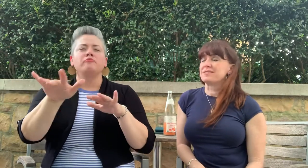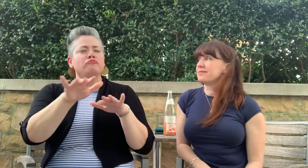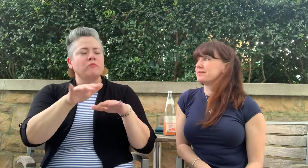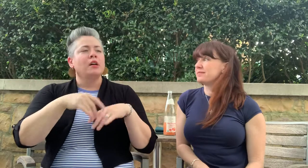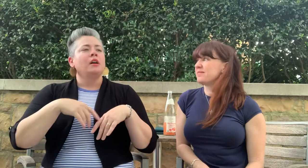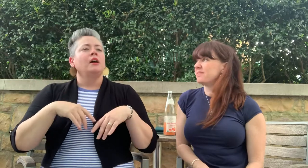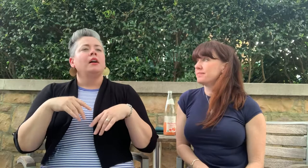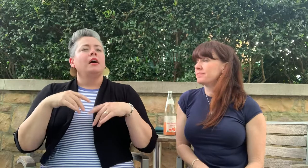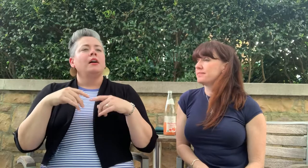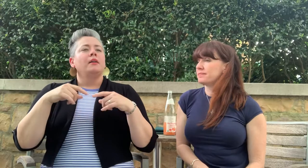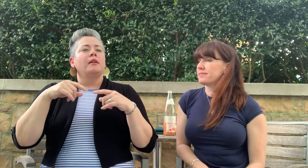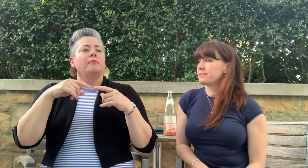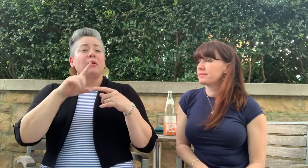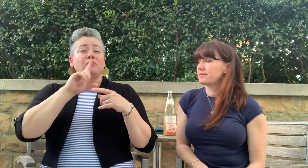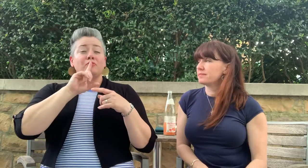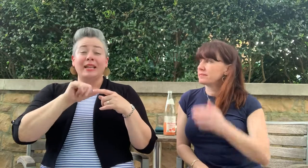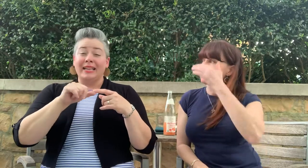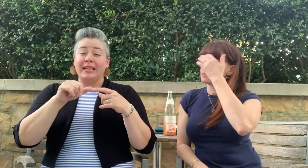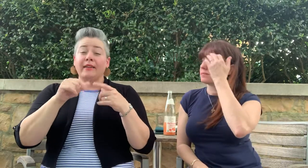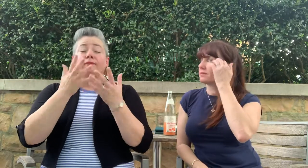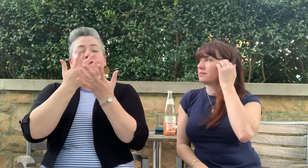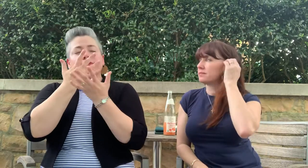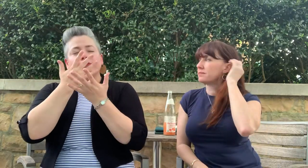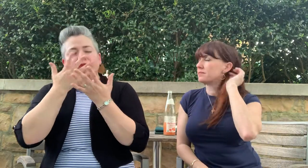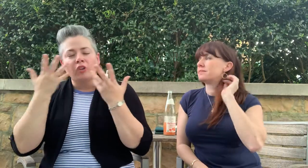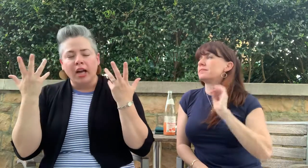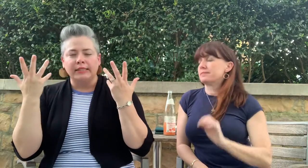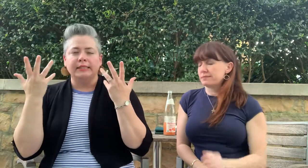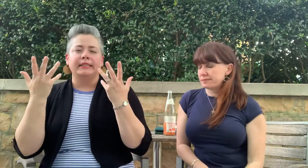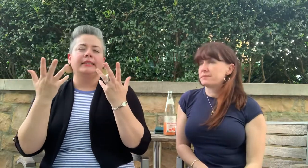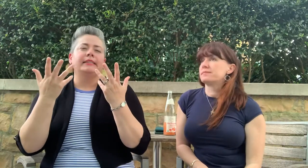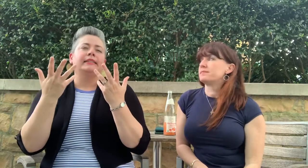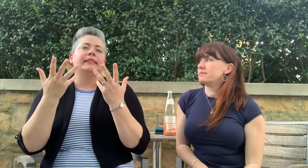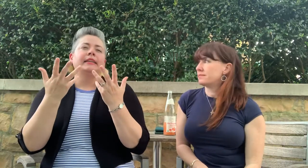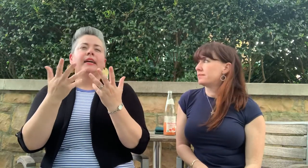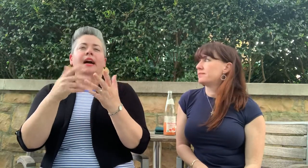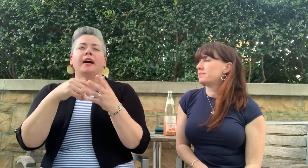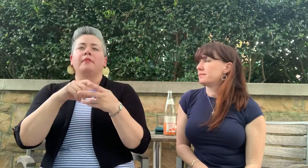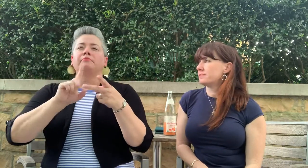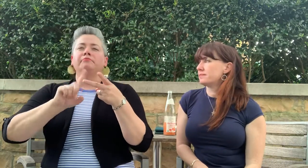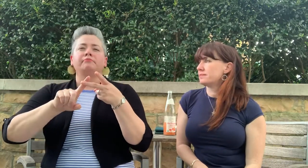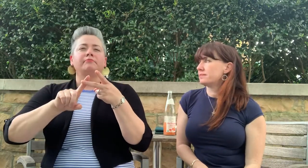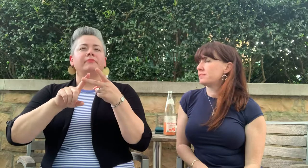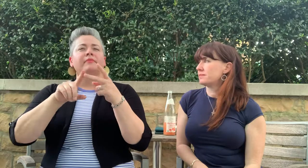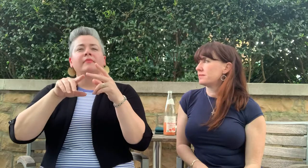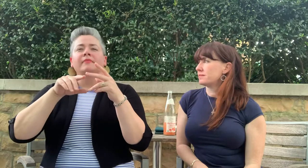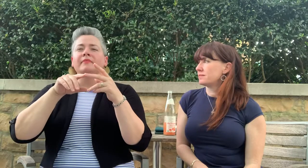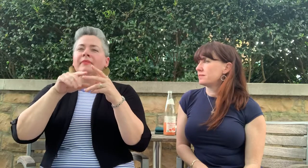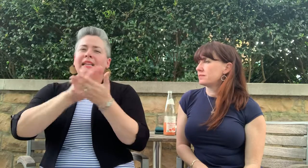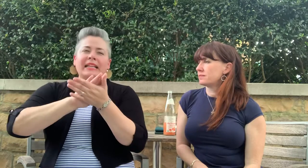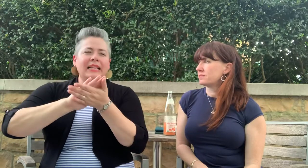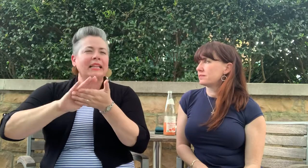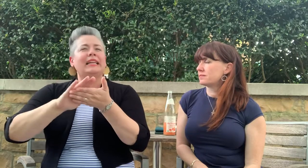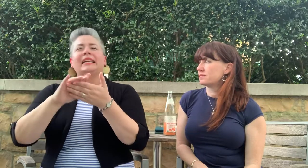The hosts were extremely friendly. The establishment